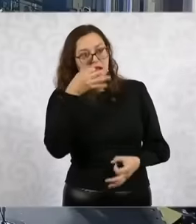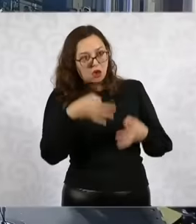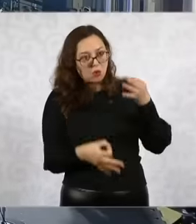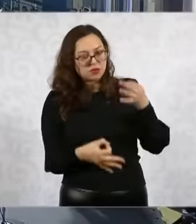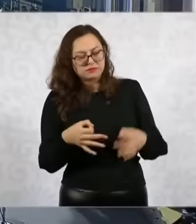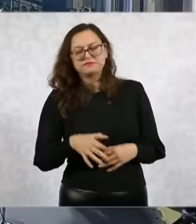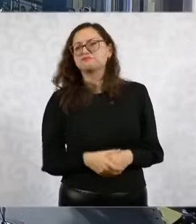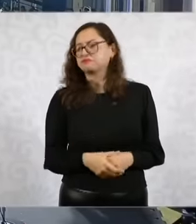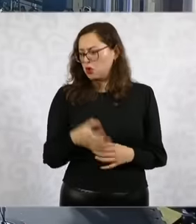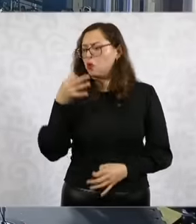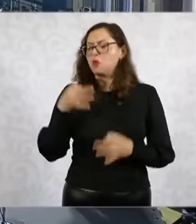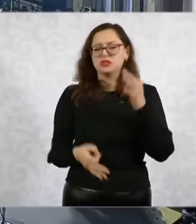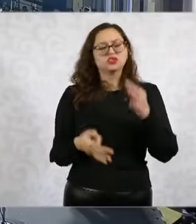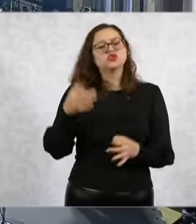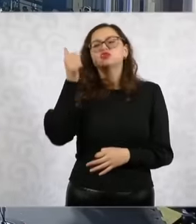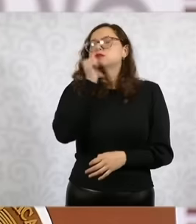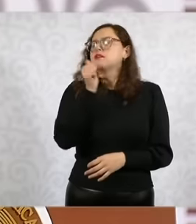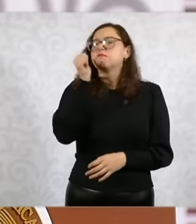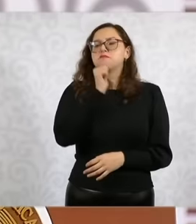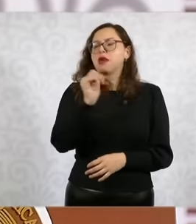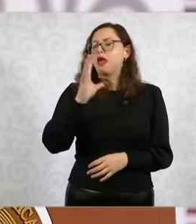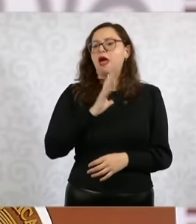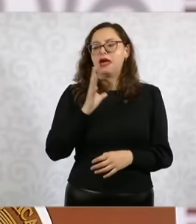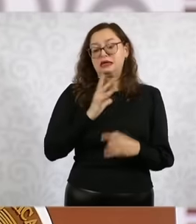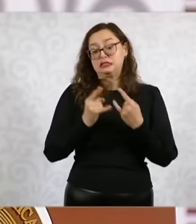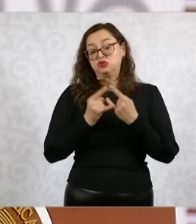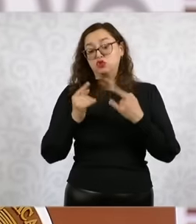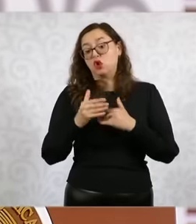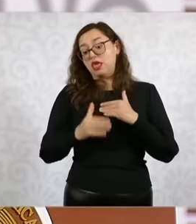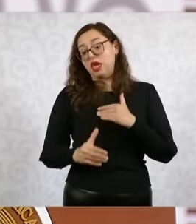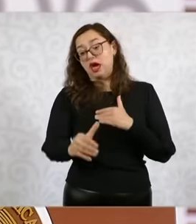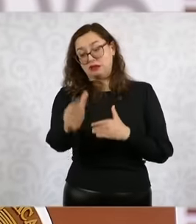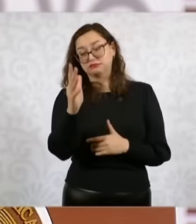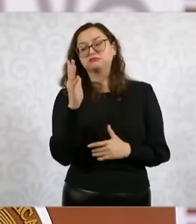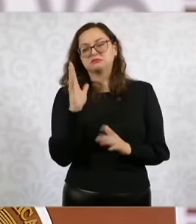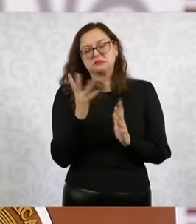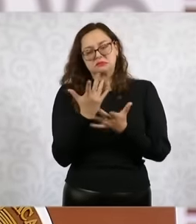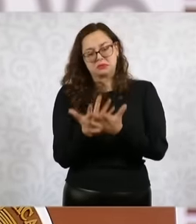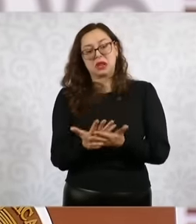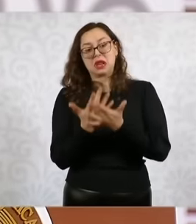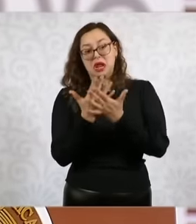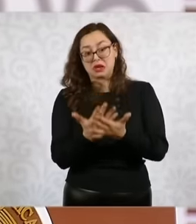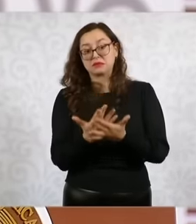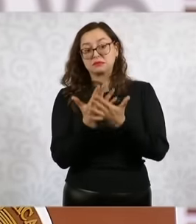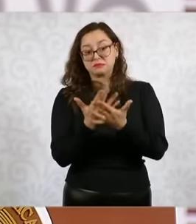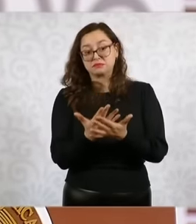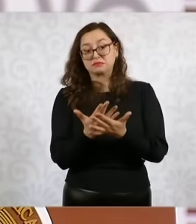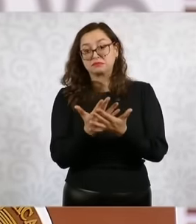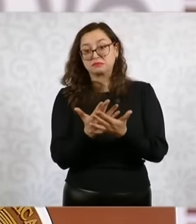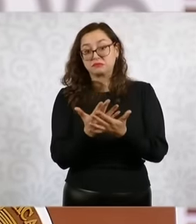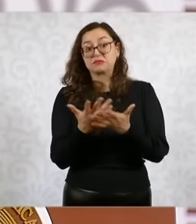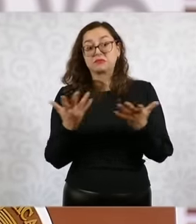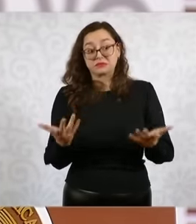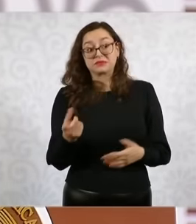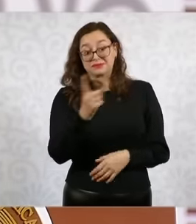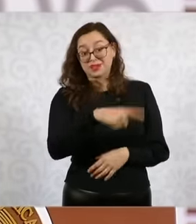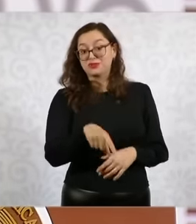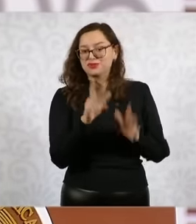history judges them president and many of them are judged by the people of Mexico